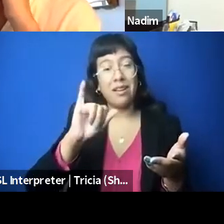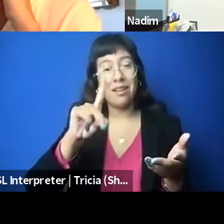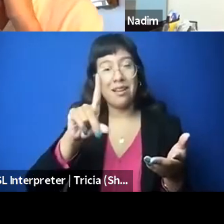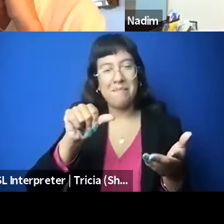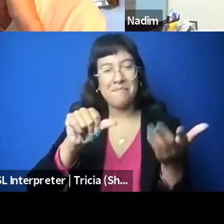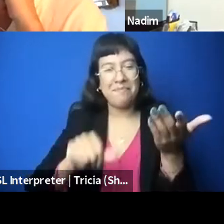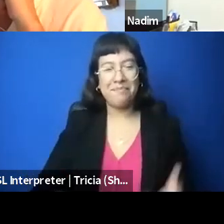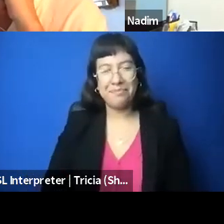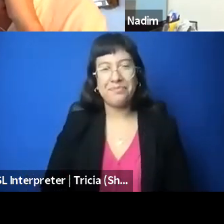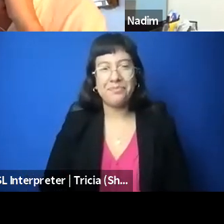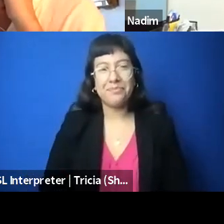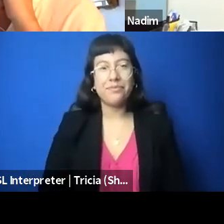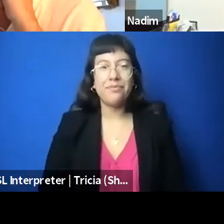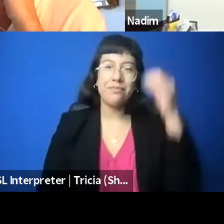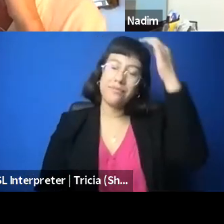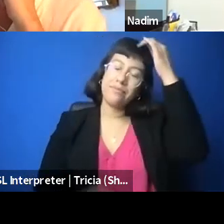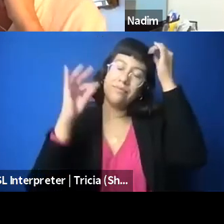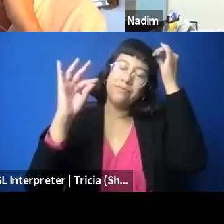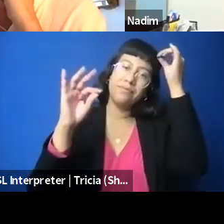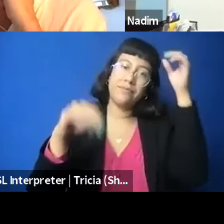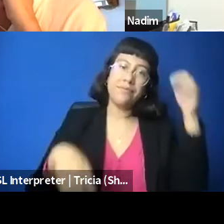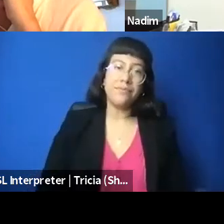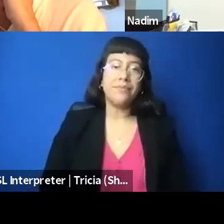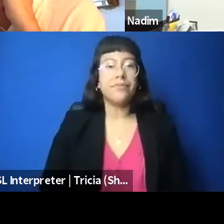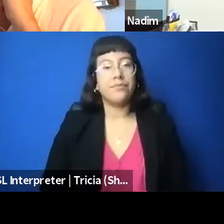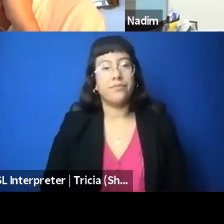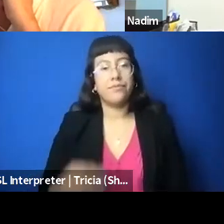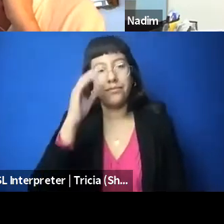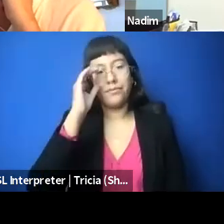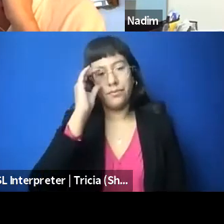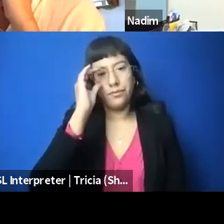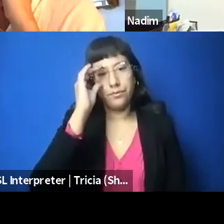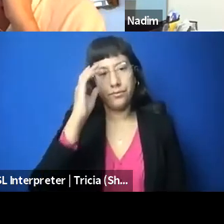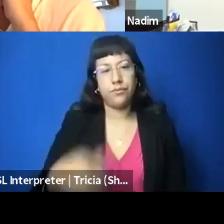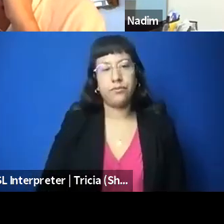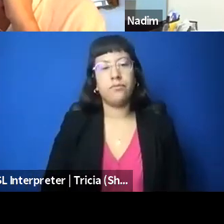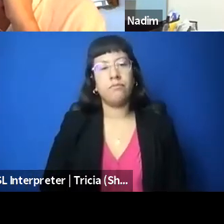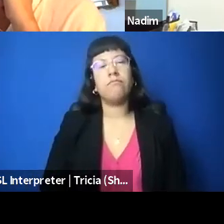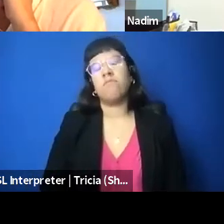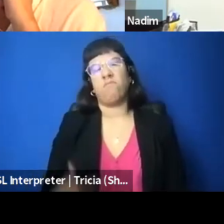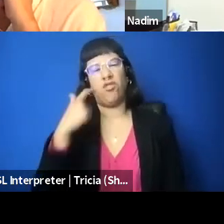Sounds good. So, you know, sort of along the lines of what Diala mentioned, you know, in Palestine, right?